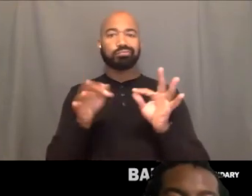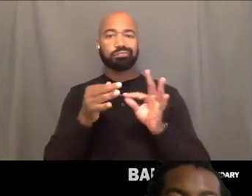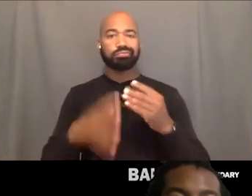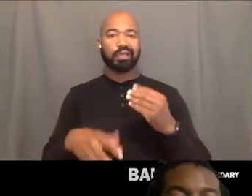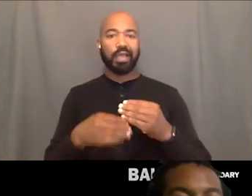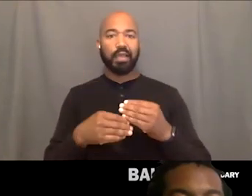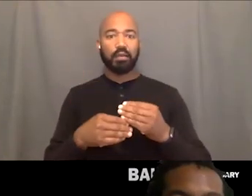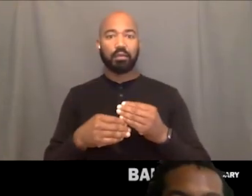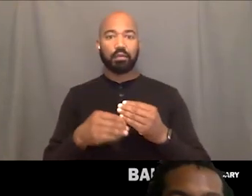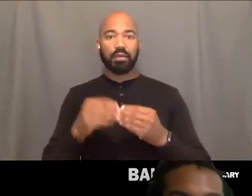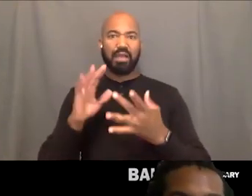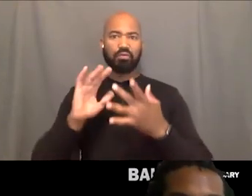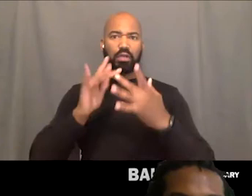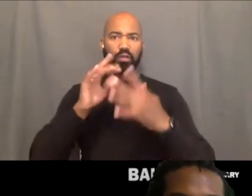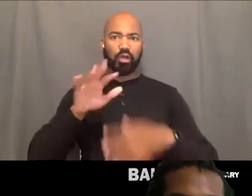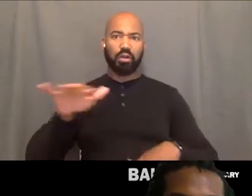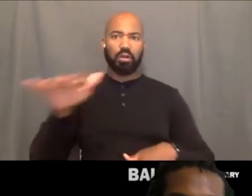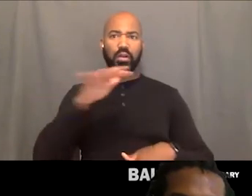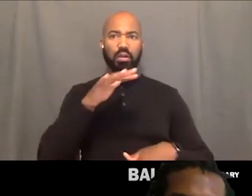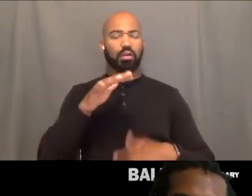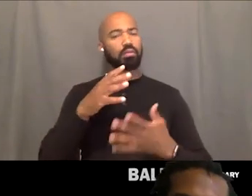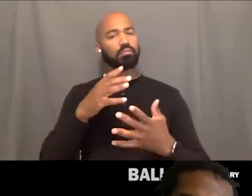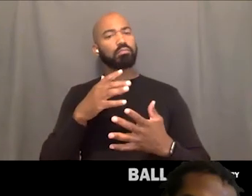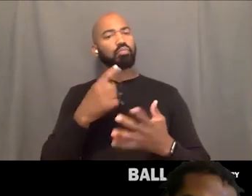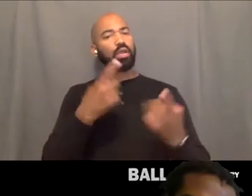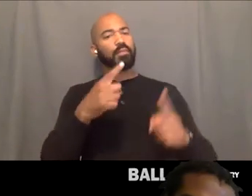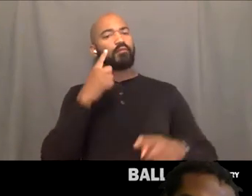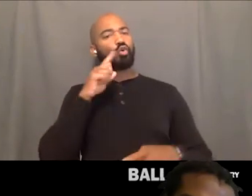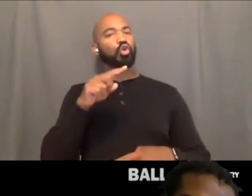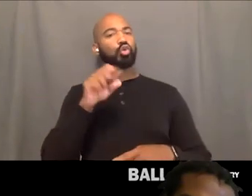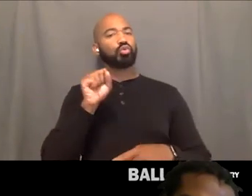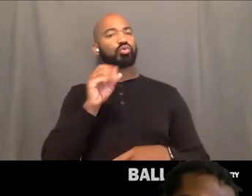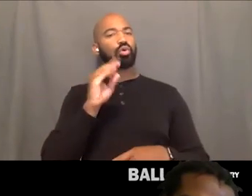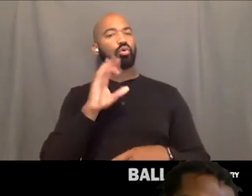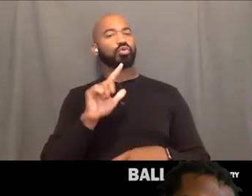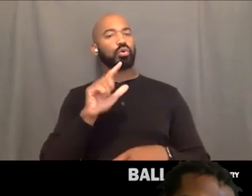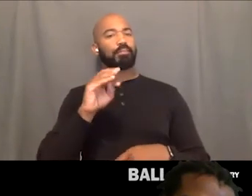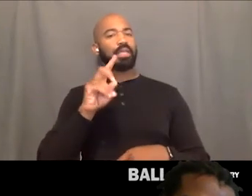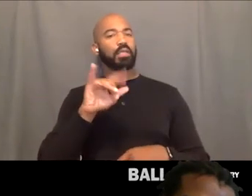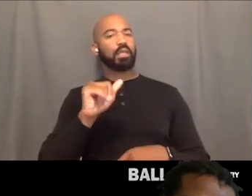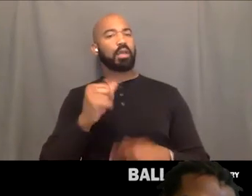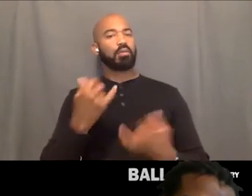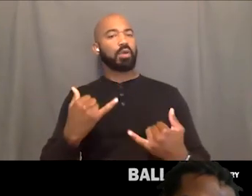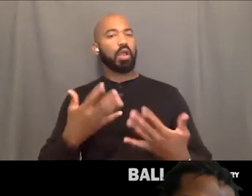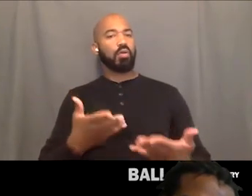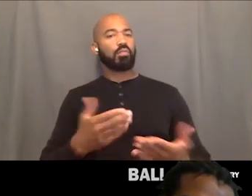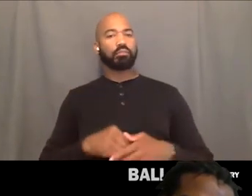like what is social media like for you right now? Social media for me right now is like literally like life right now